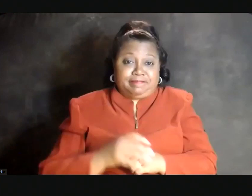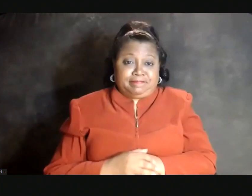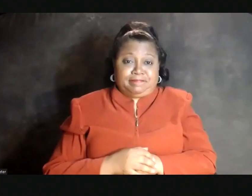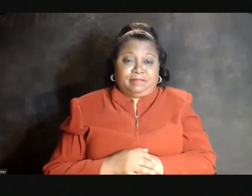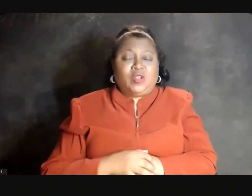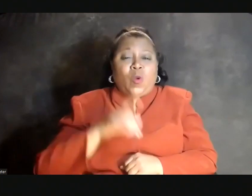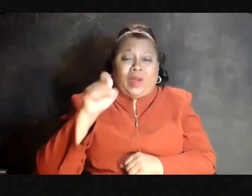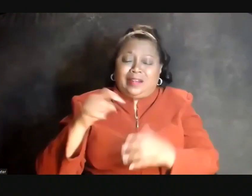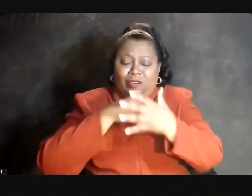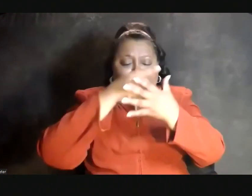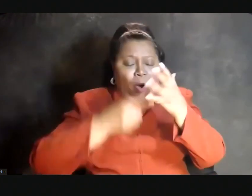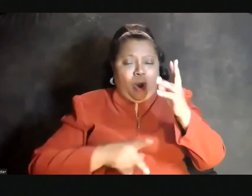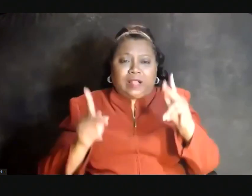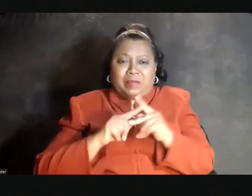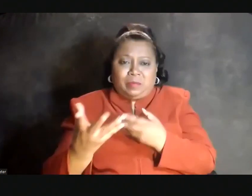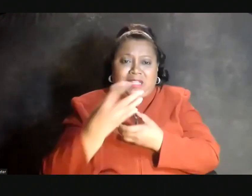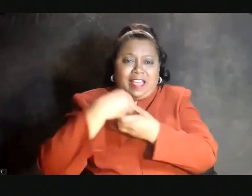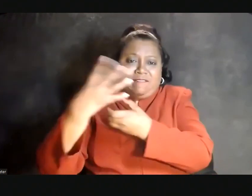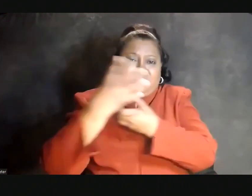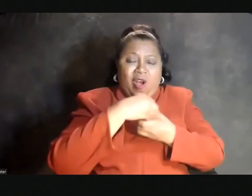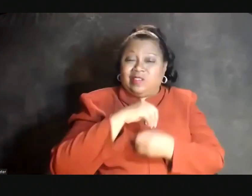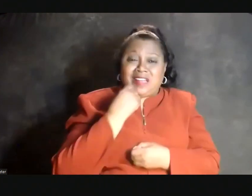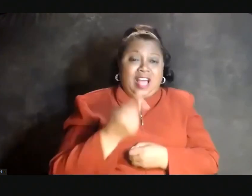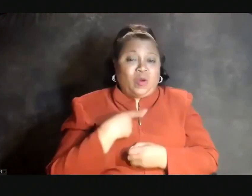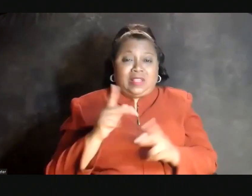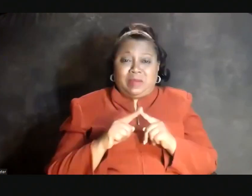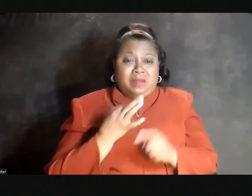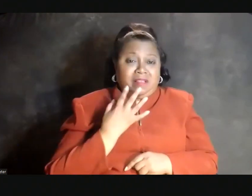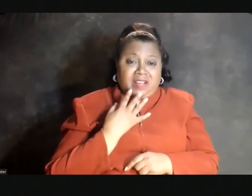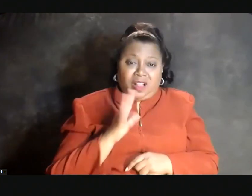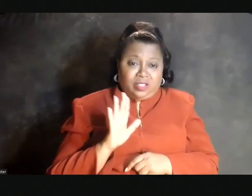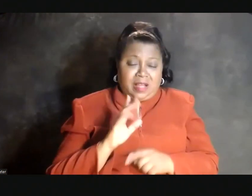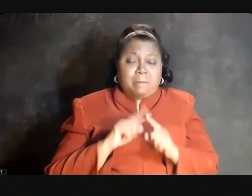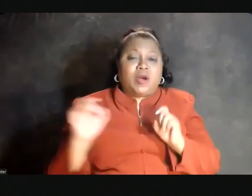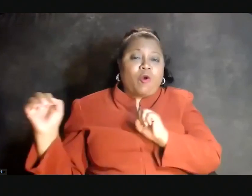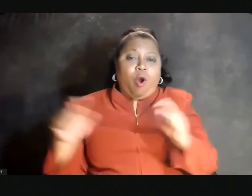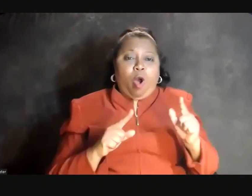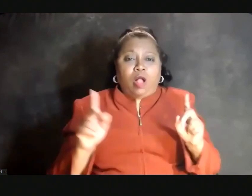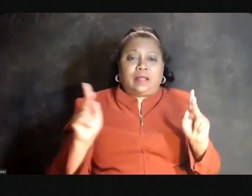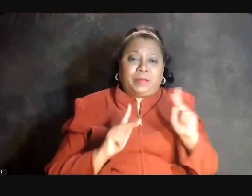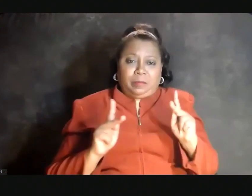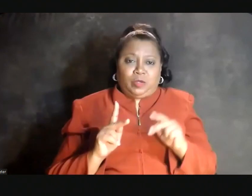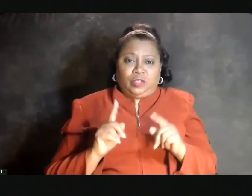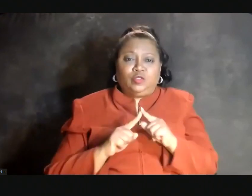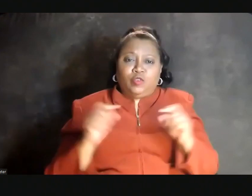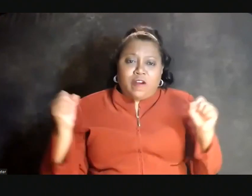We need all people involved-- not just people of color, but all people to fight for change.